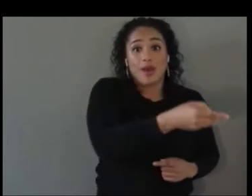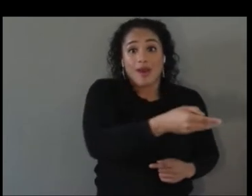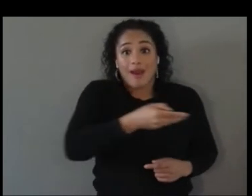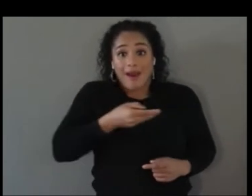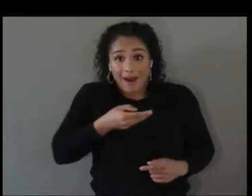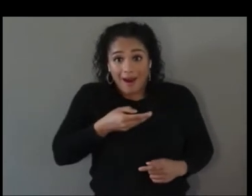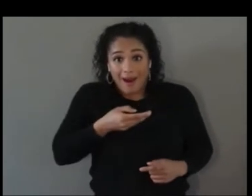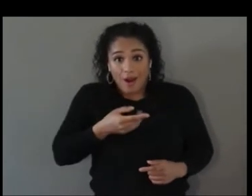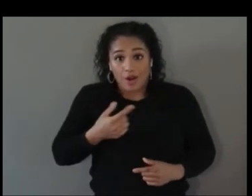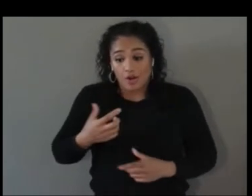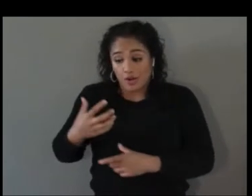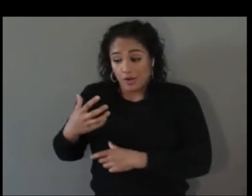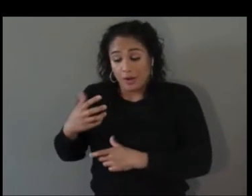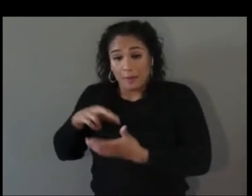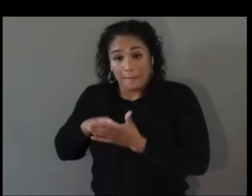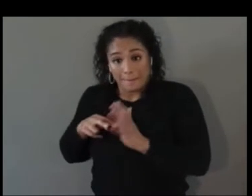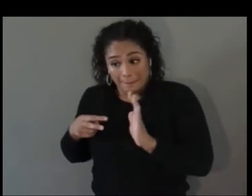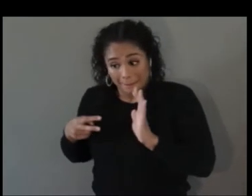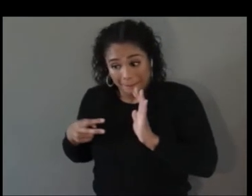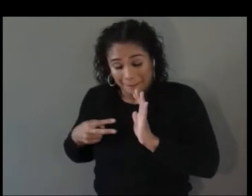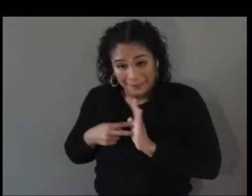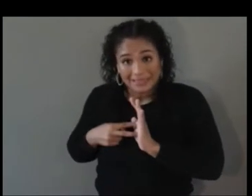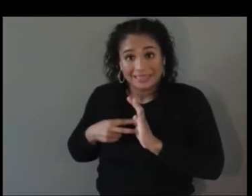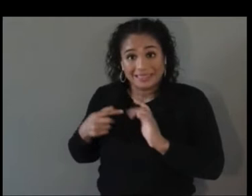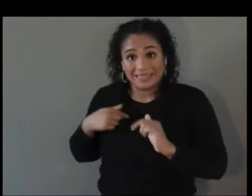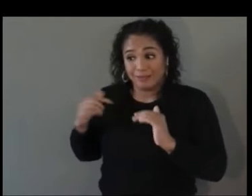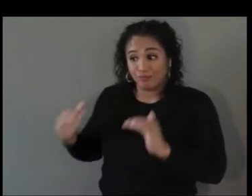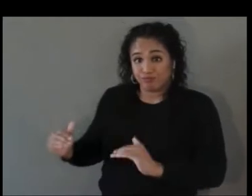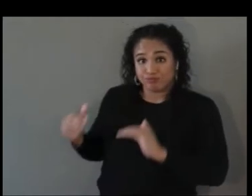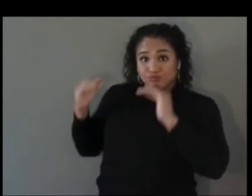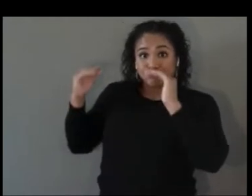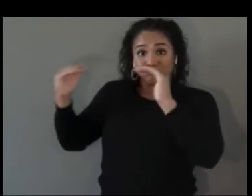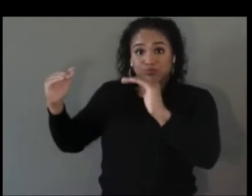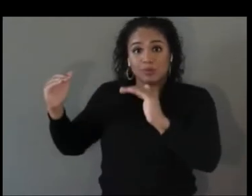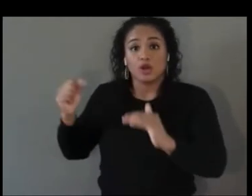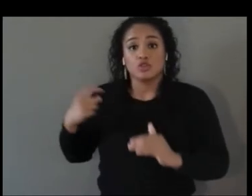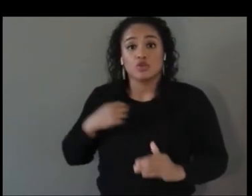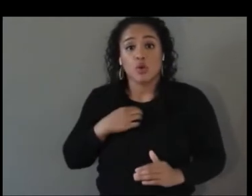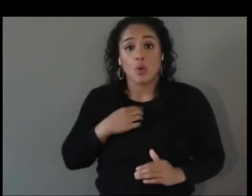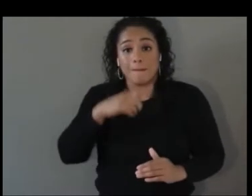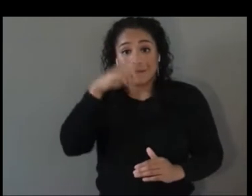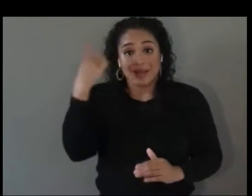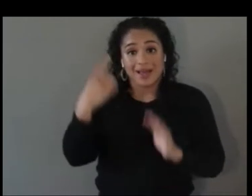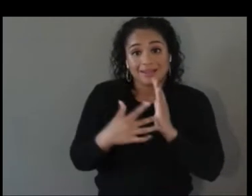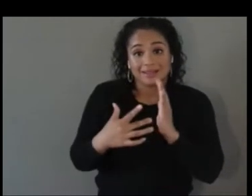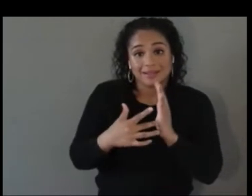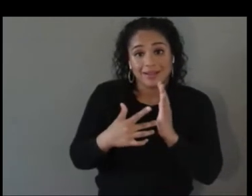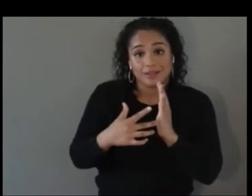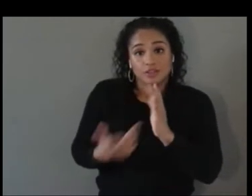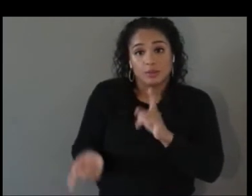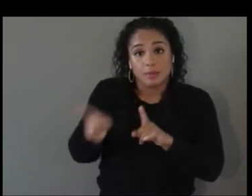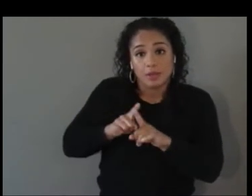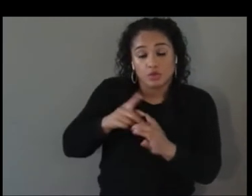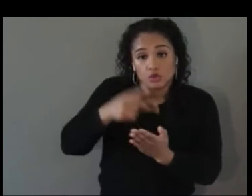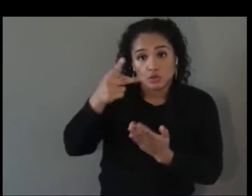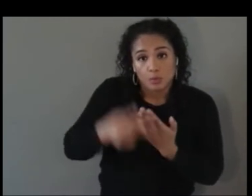And so what we put a focus on with the Black Technology Mentorship Program is two specific tracks. How do we take